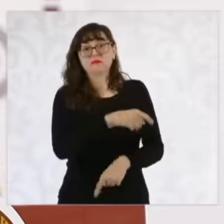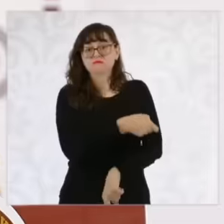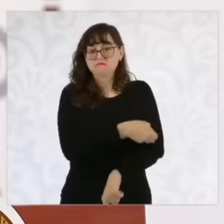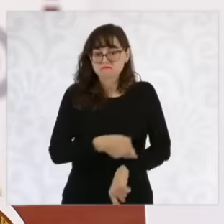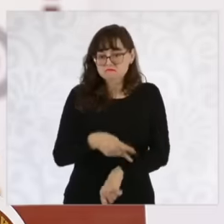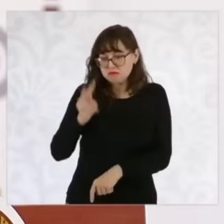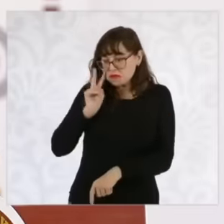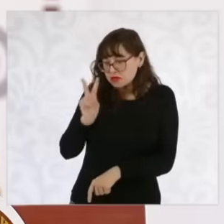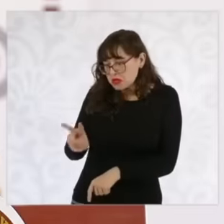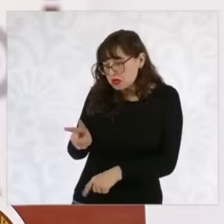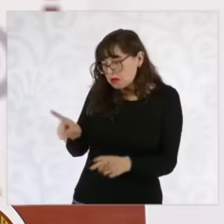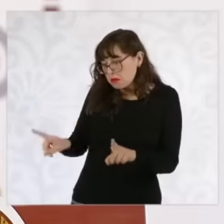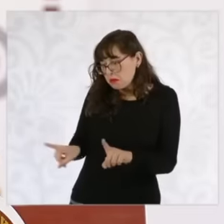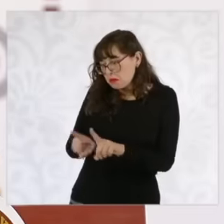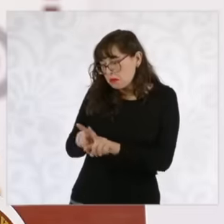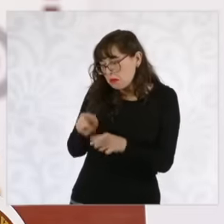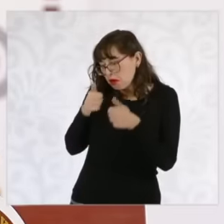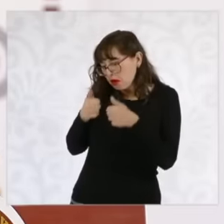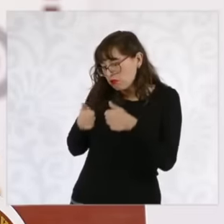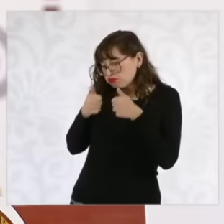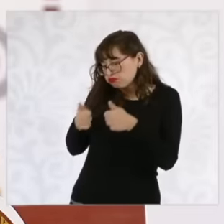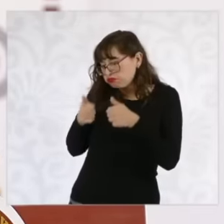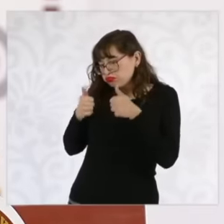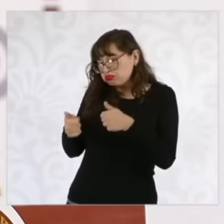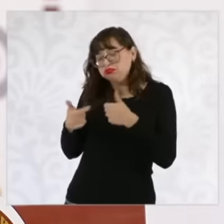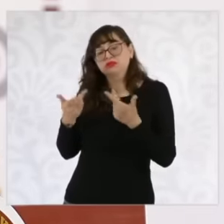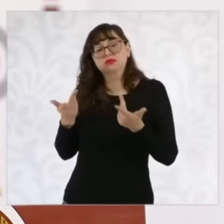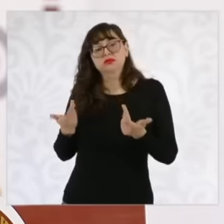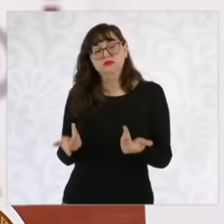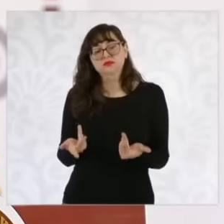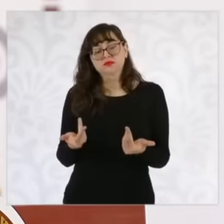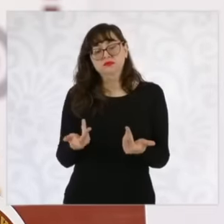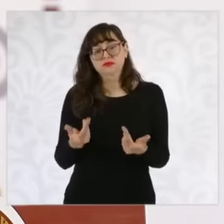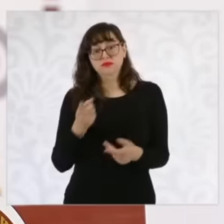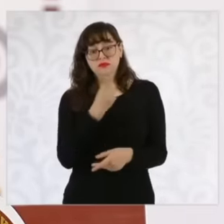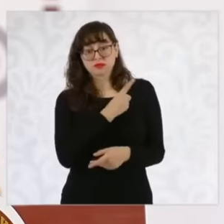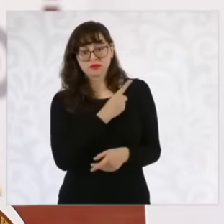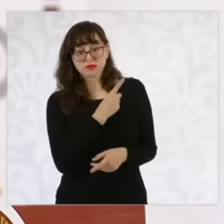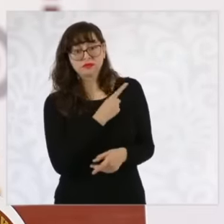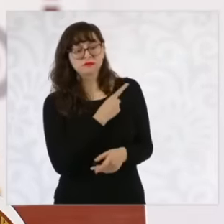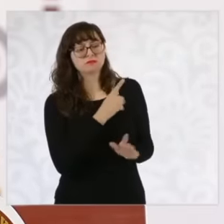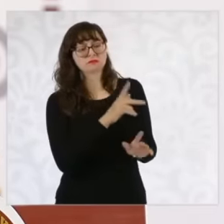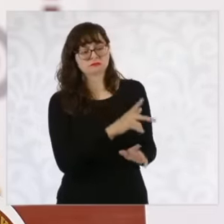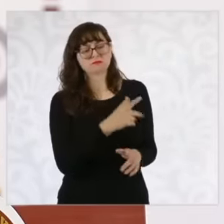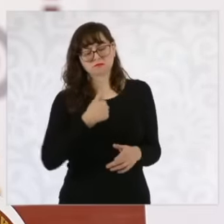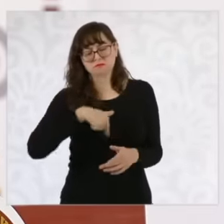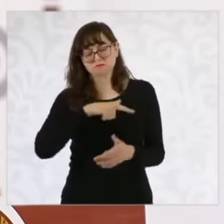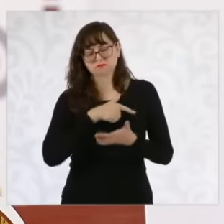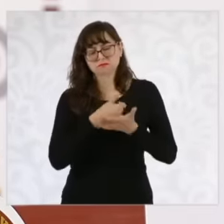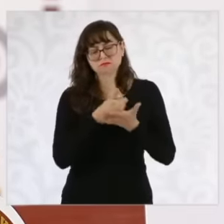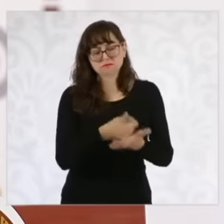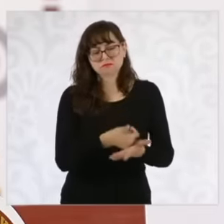is supporting the answers and those who are alone we also help them in being able to